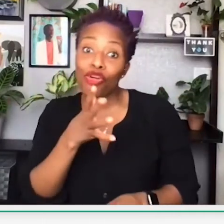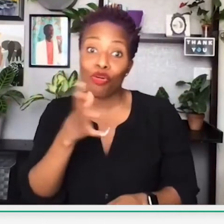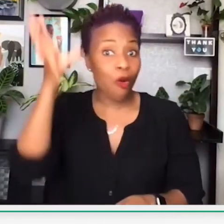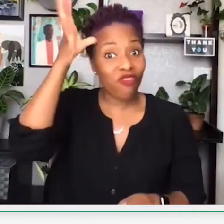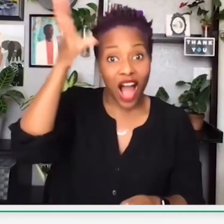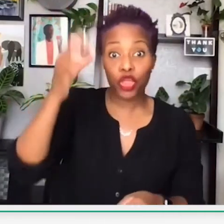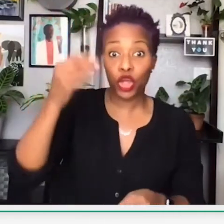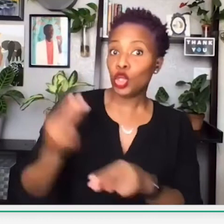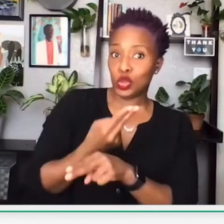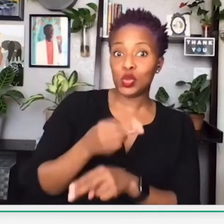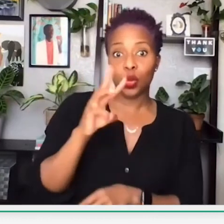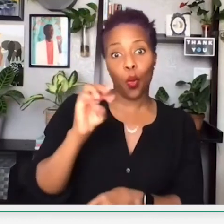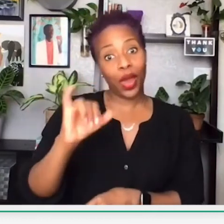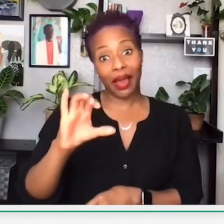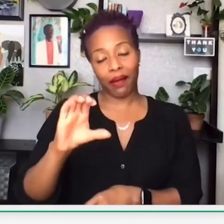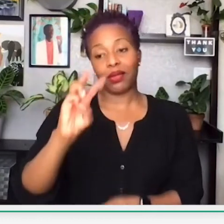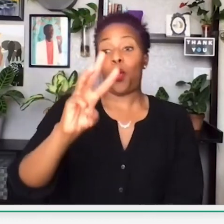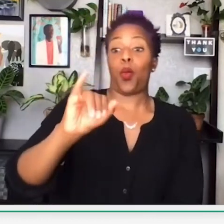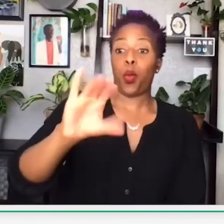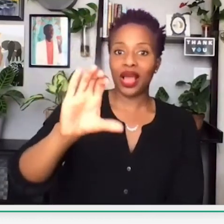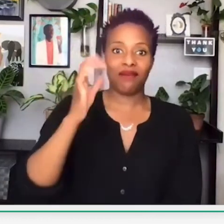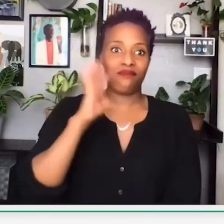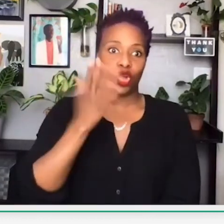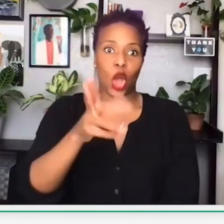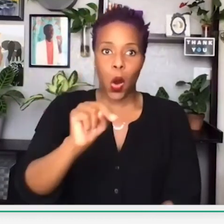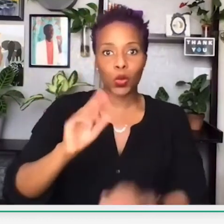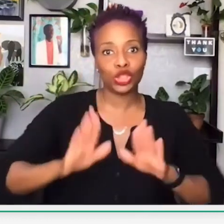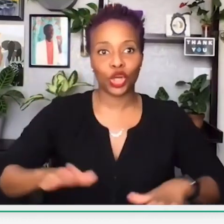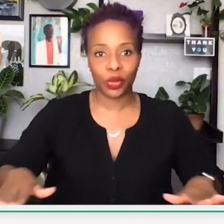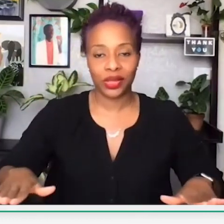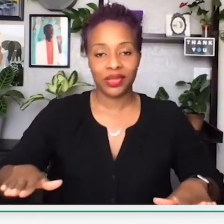You probably, if you are a mother or father, you may rely on these resources,